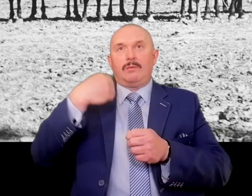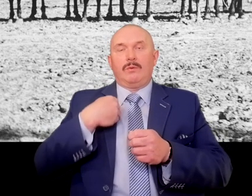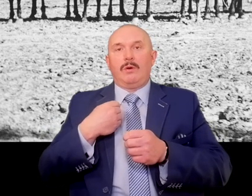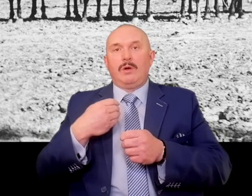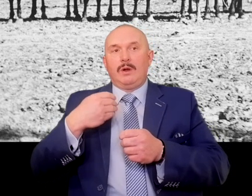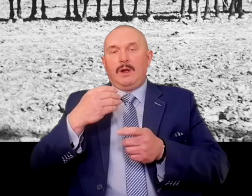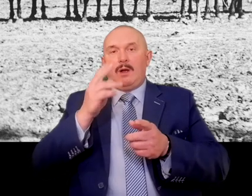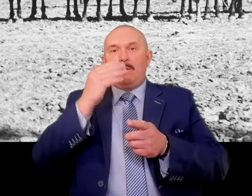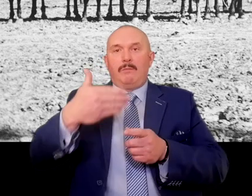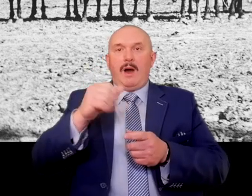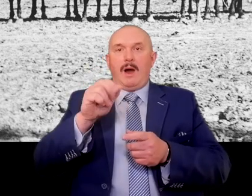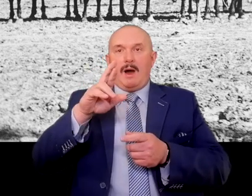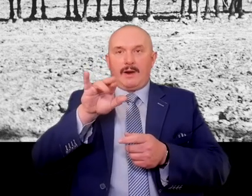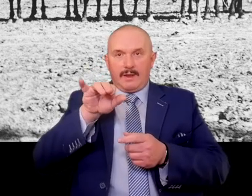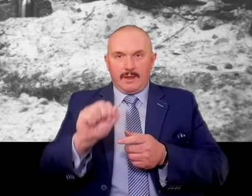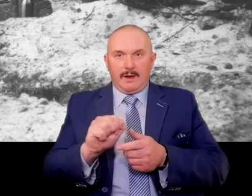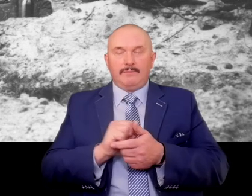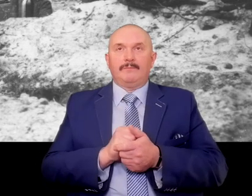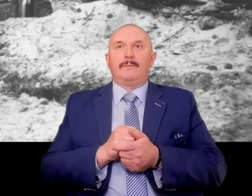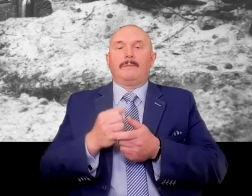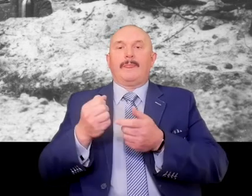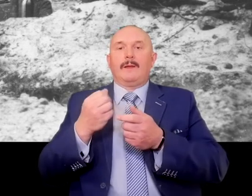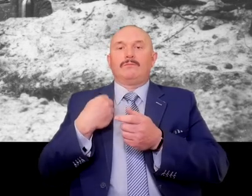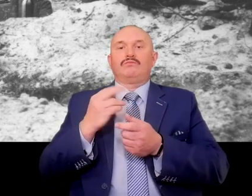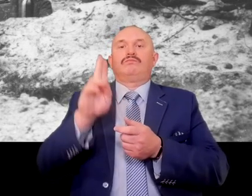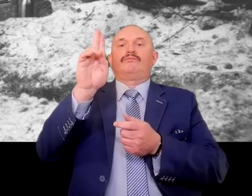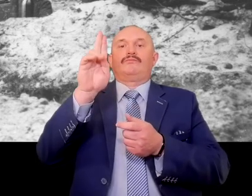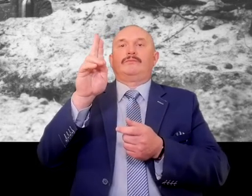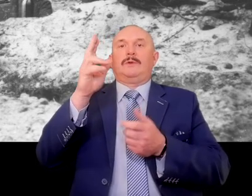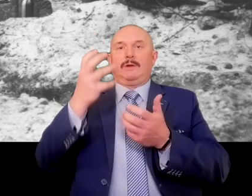volunteered with the Polish Red Cross as a nurse,